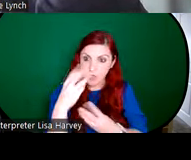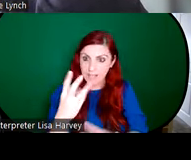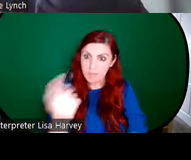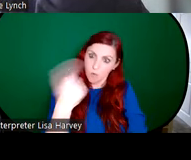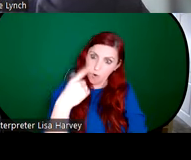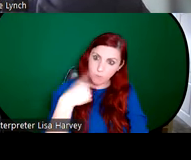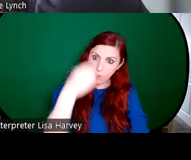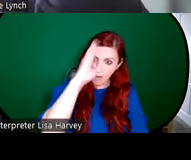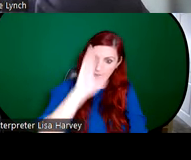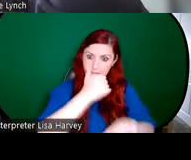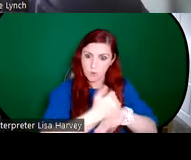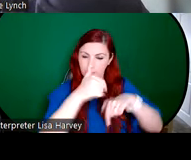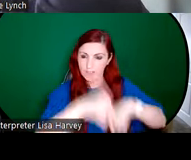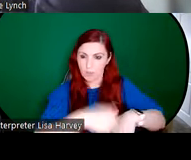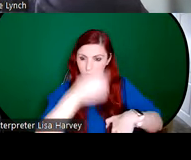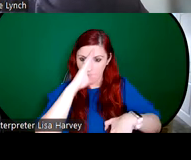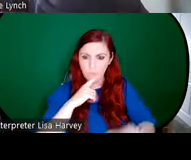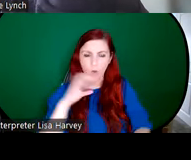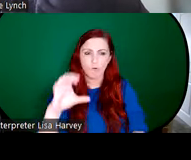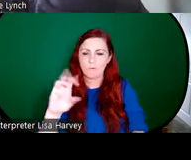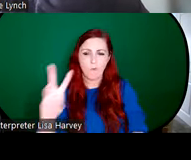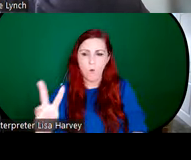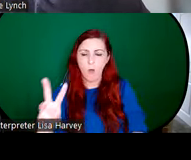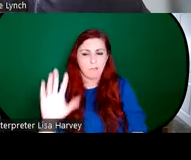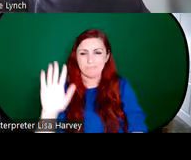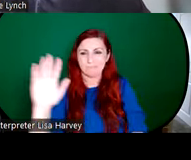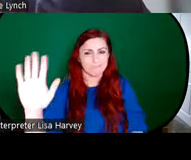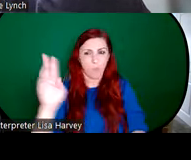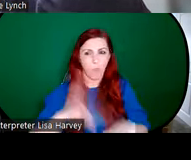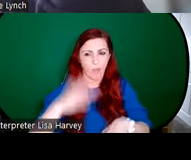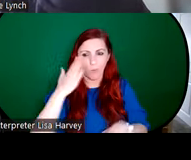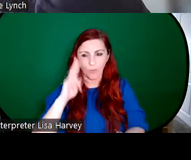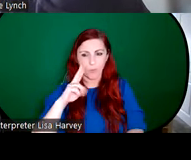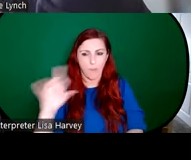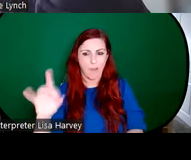Ireland, but Christopher Wall was far too well established in England, he wasn't